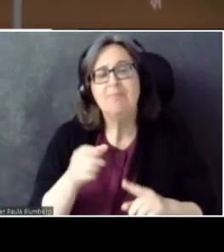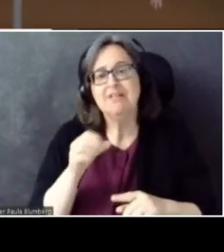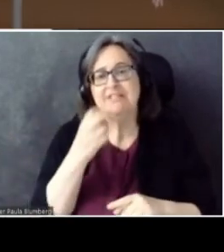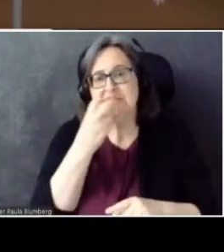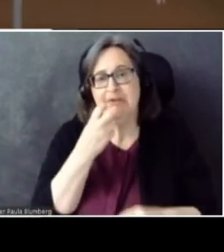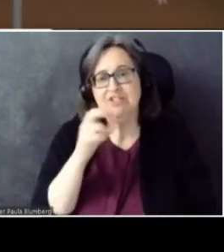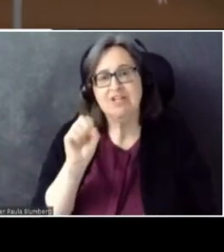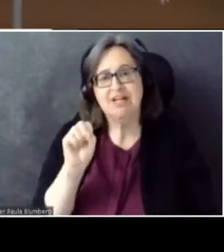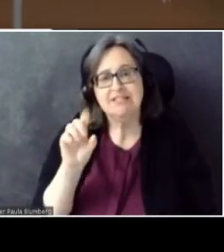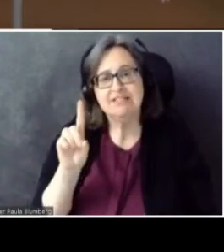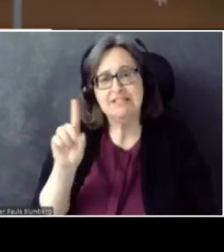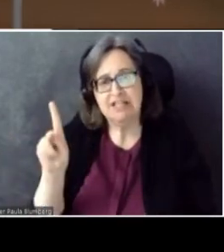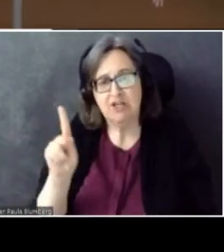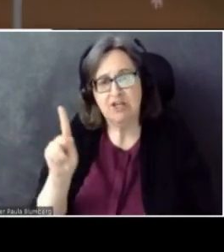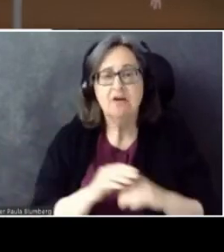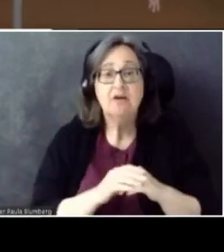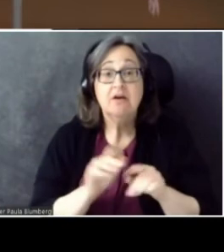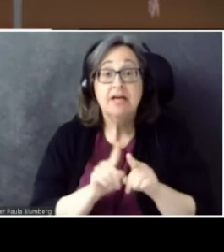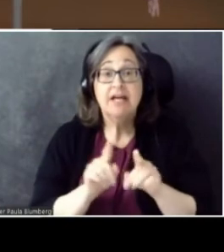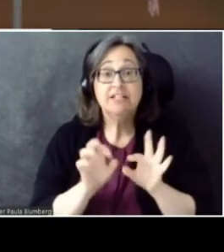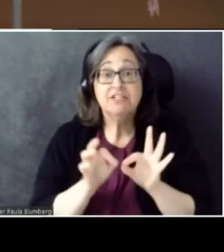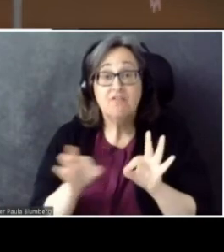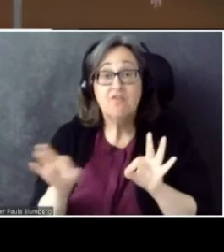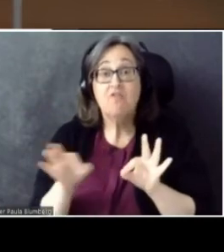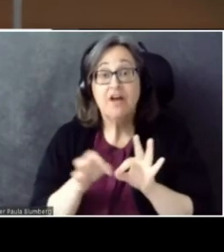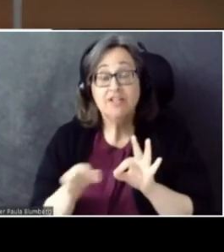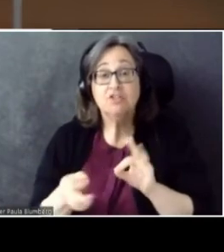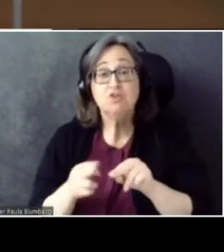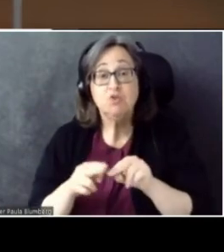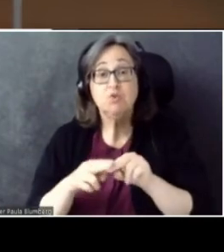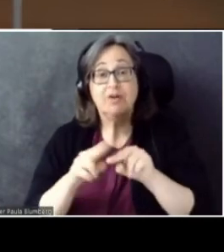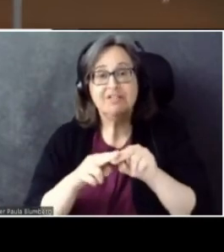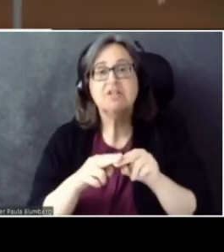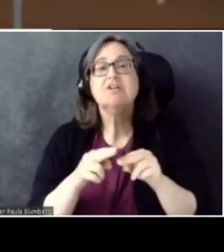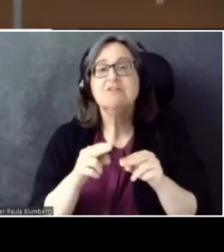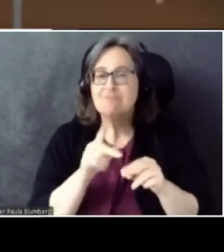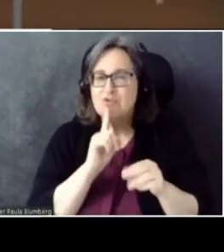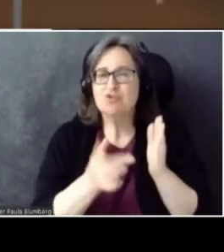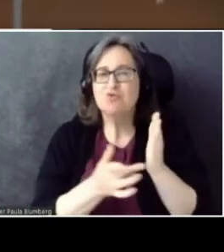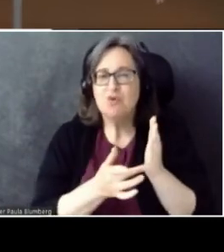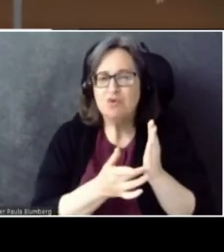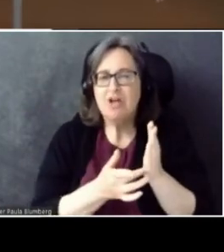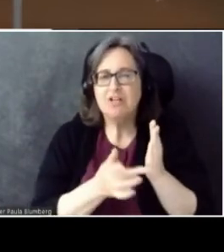As the phrase builds up, the TrueText technology refines the estimate that it's getting.